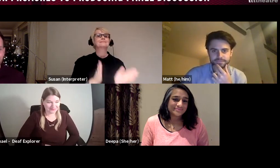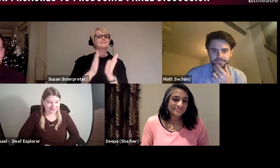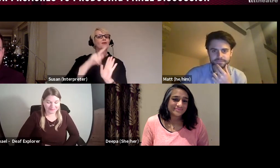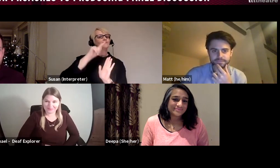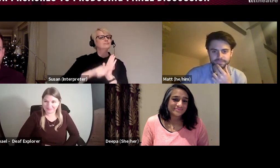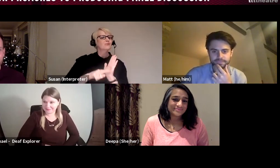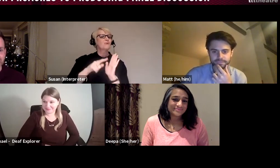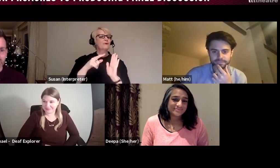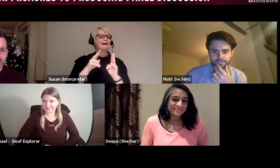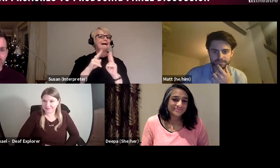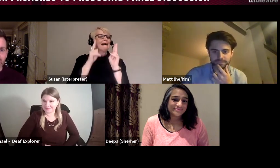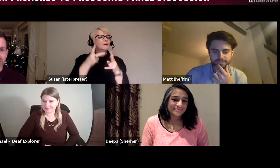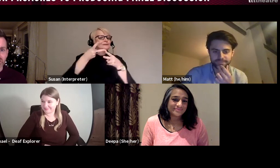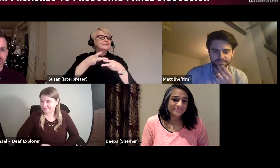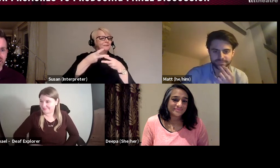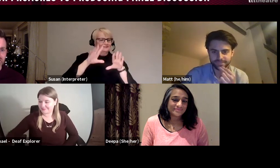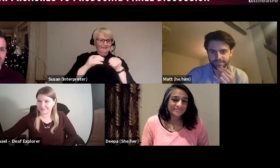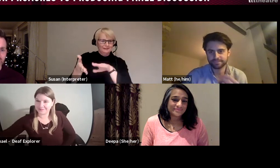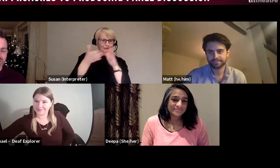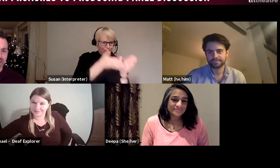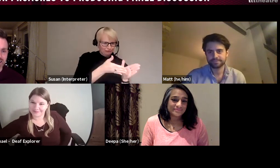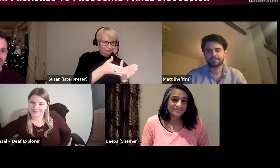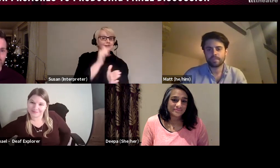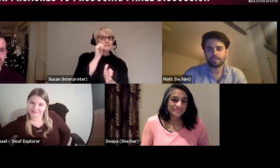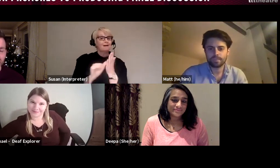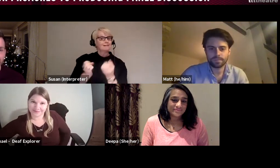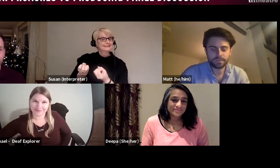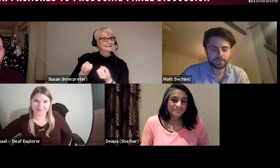let's get started. We'll begin by introducing ourselves and giving a brief overview of the sort